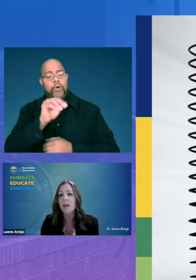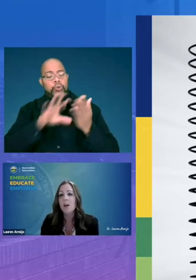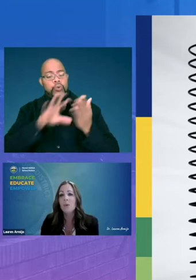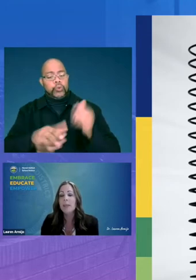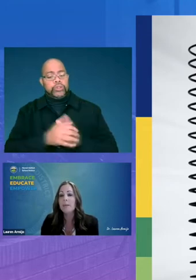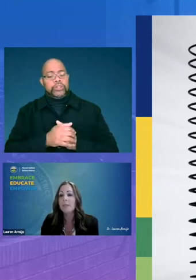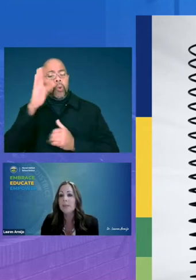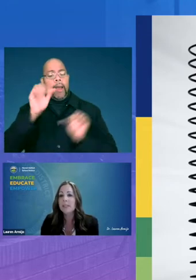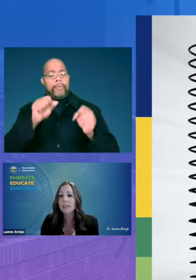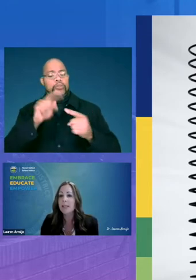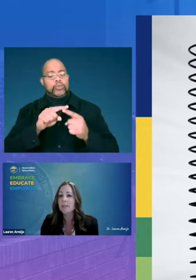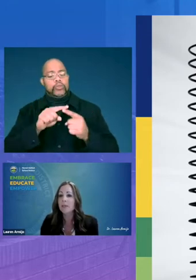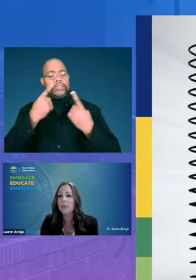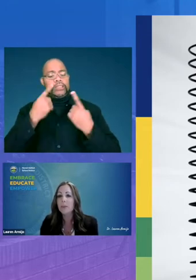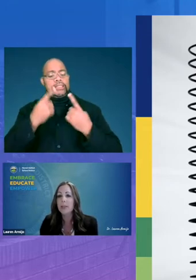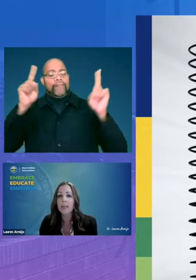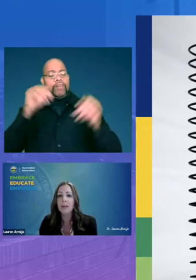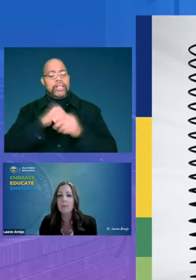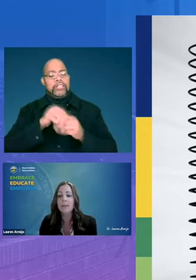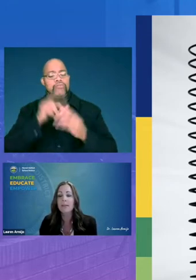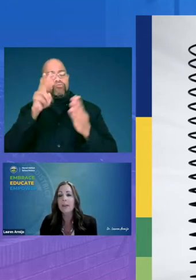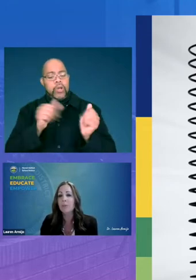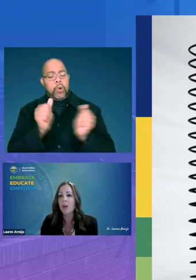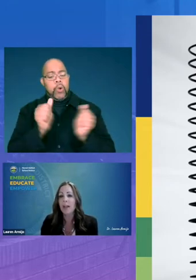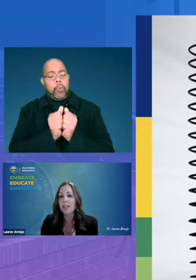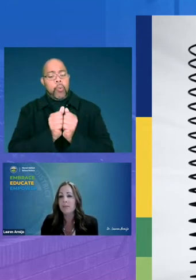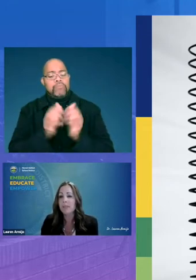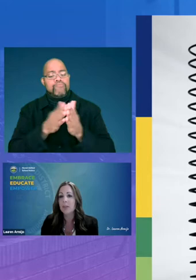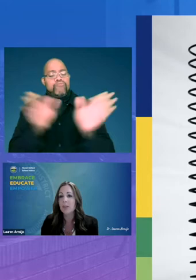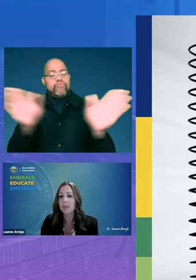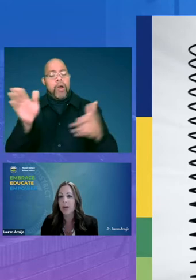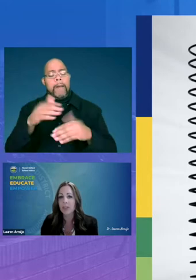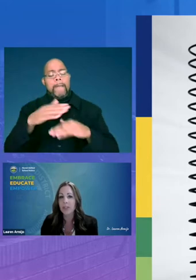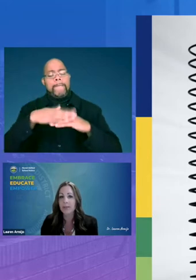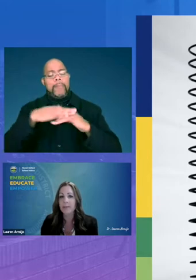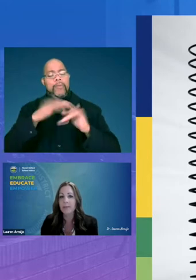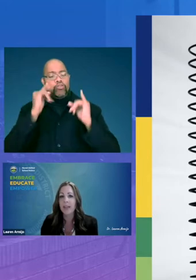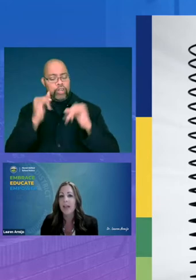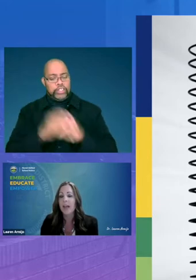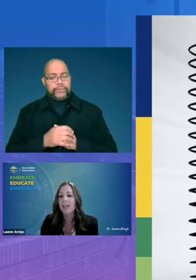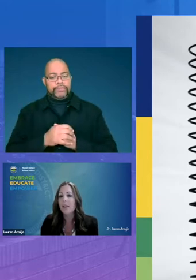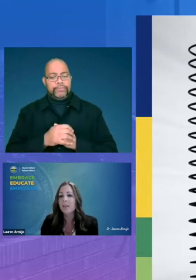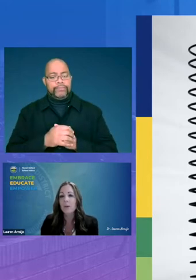will be able to be successful in reading with very broad to minimal instruction another forty